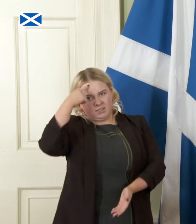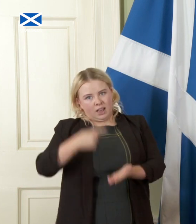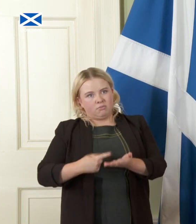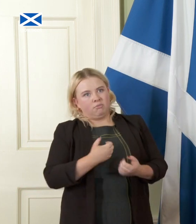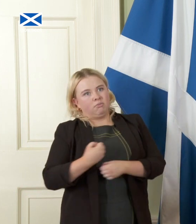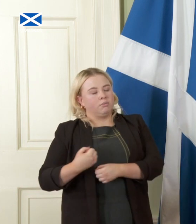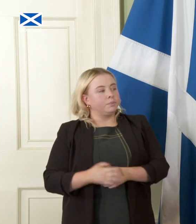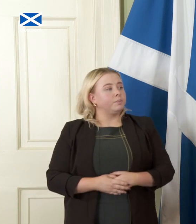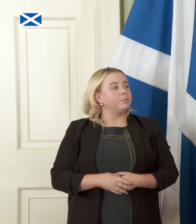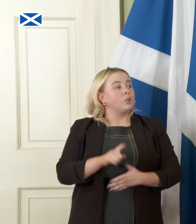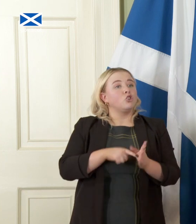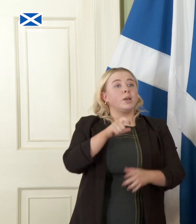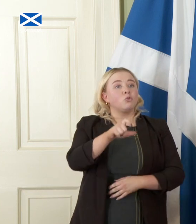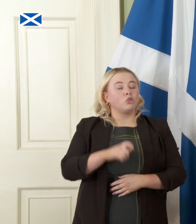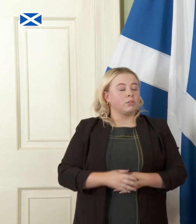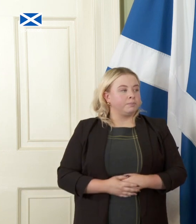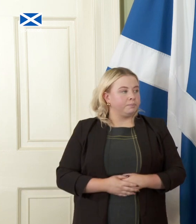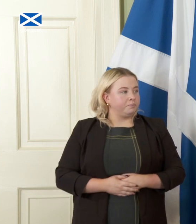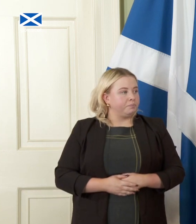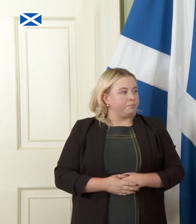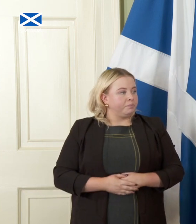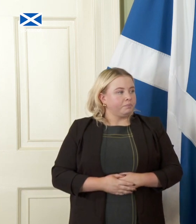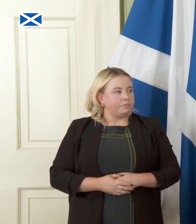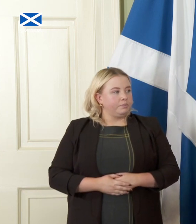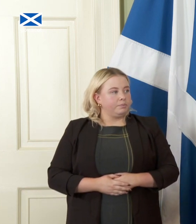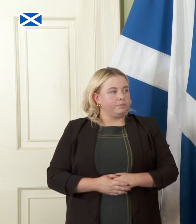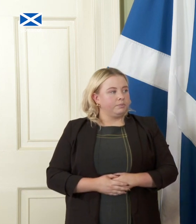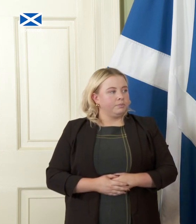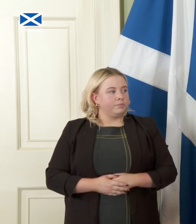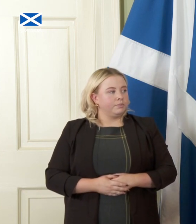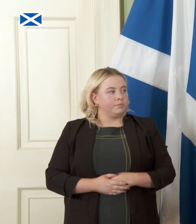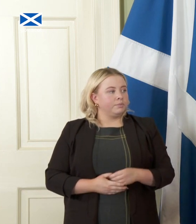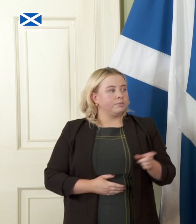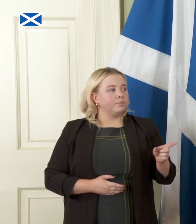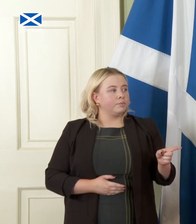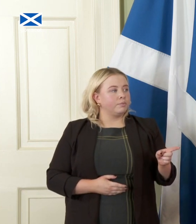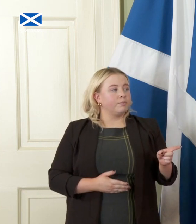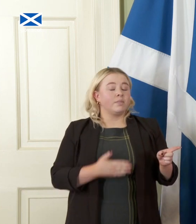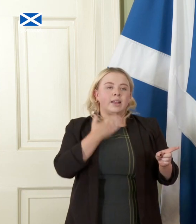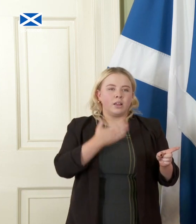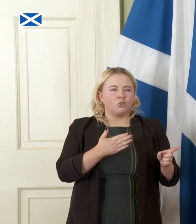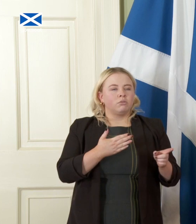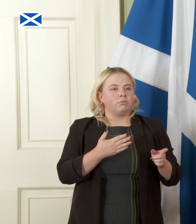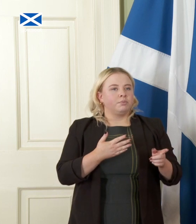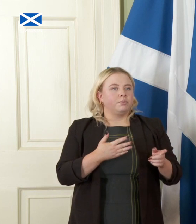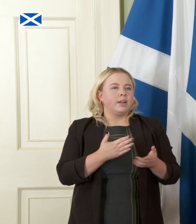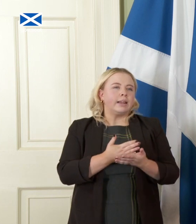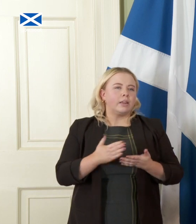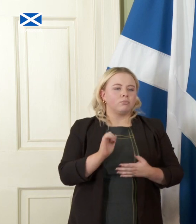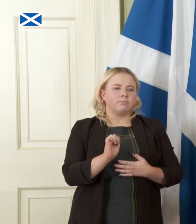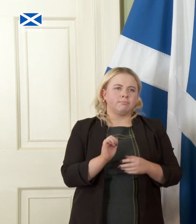James Cook thank you First Minister clearly your argument is that the current situation